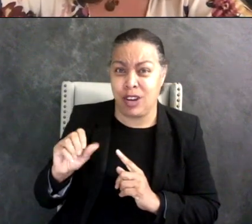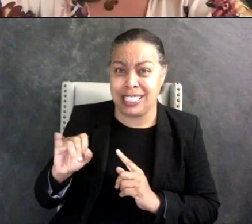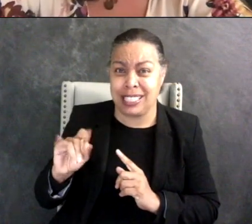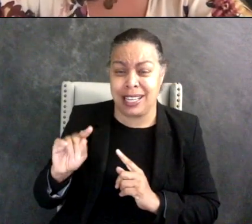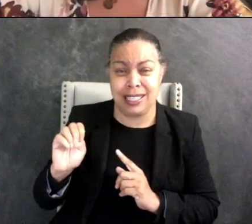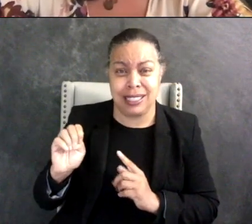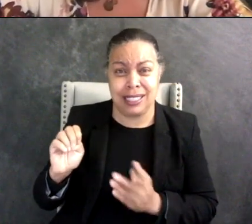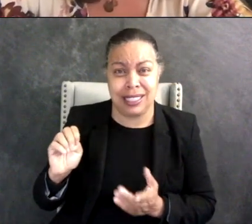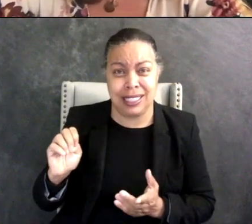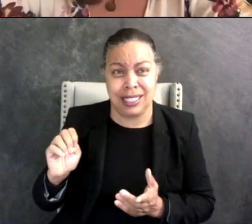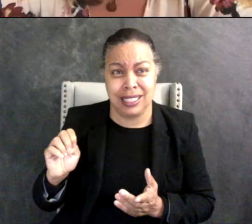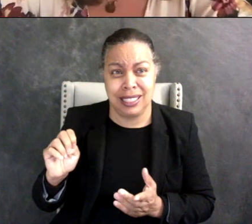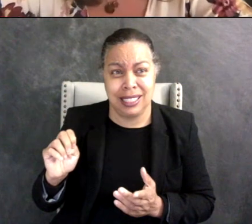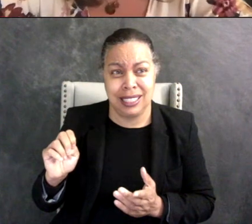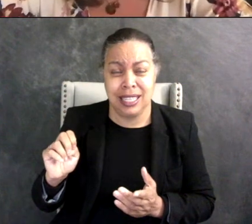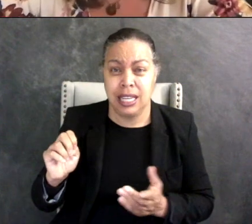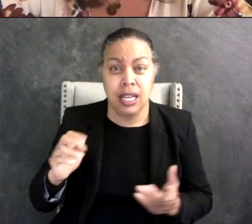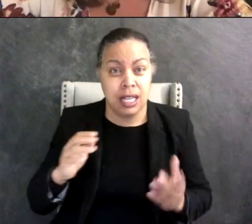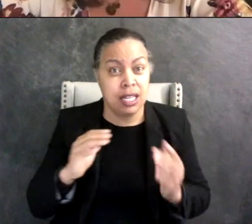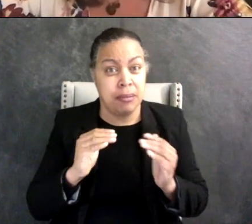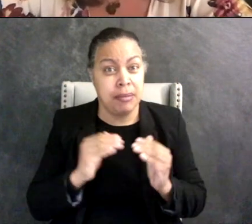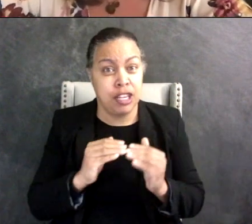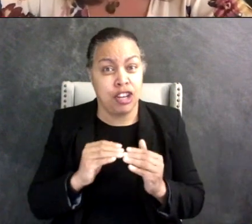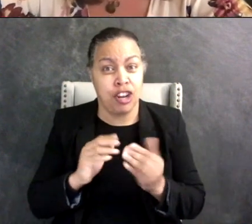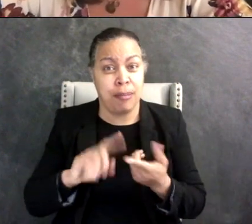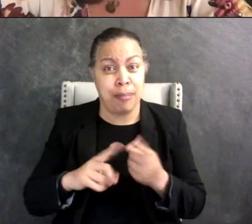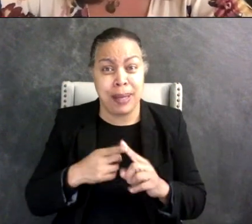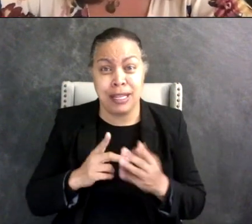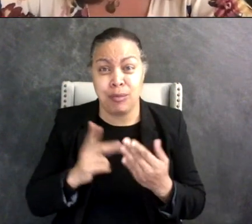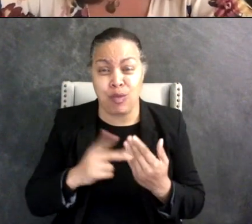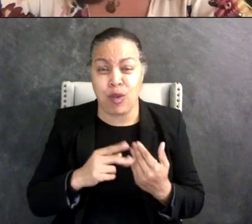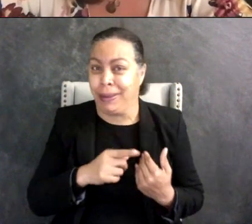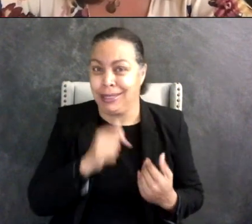had never been through that kind of peer buddy program but he's had friends who have and I was